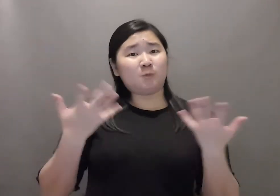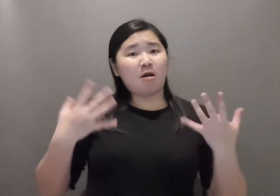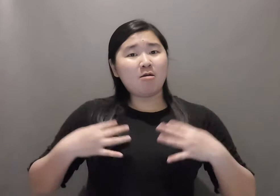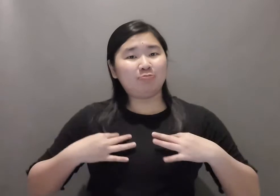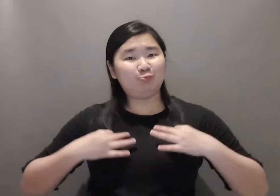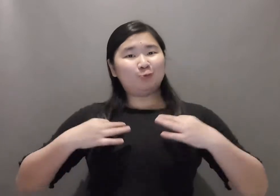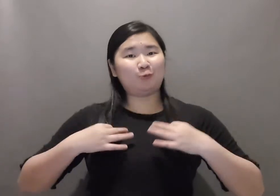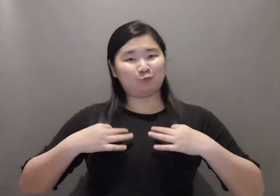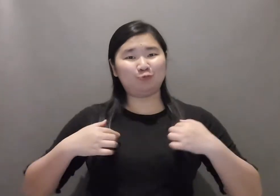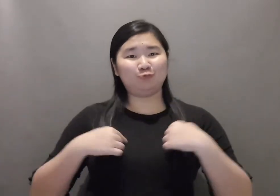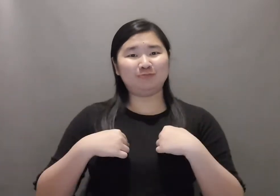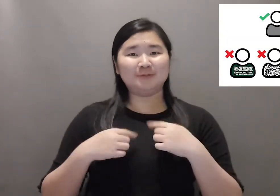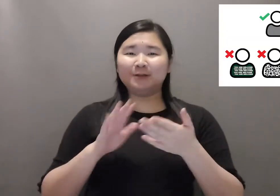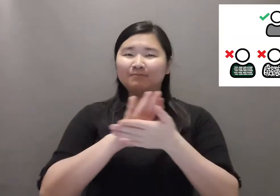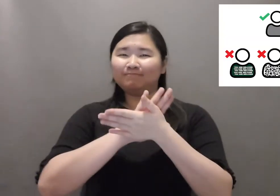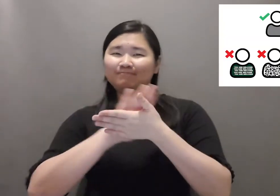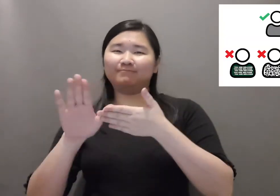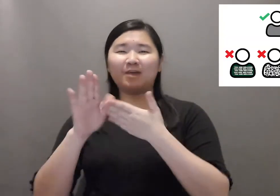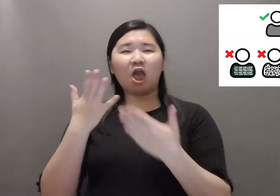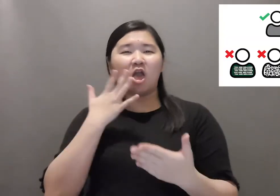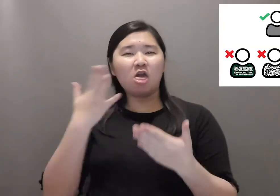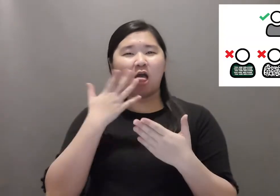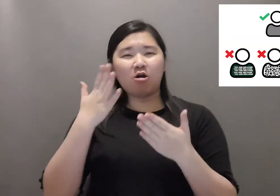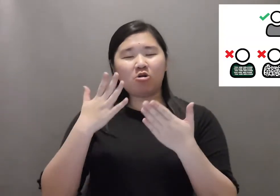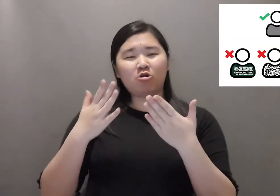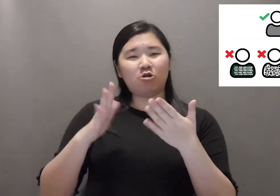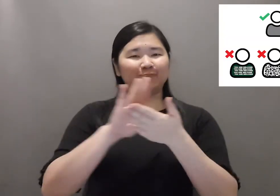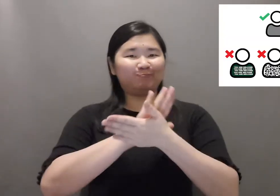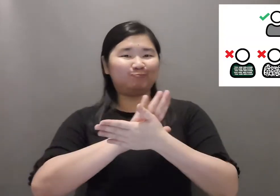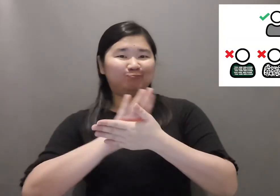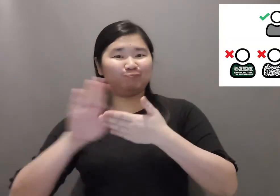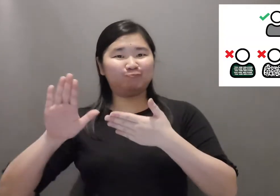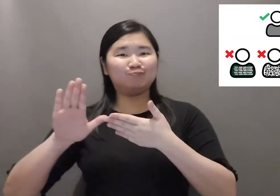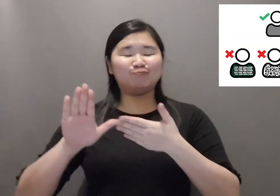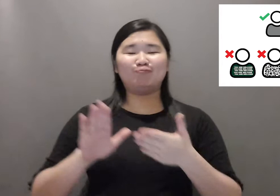It is important that her clothing appearance should be a solid color.